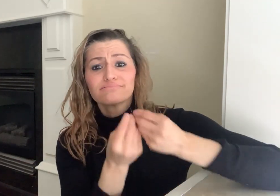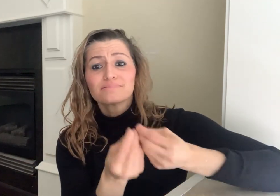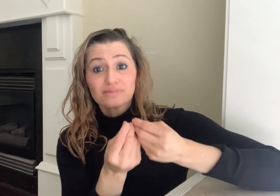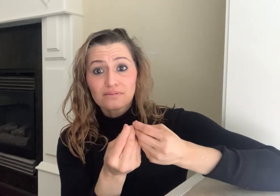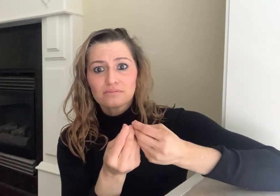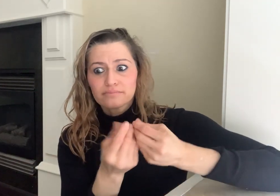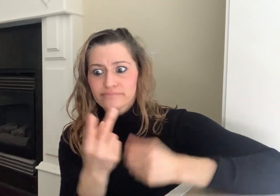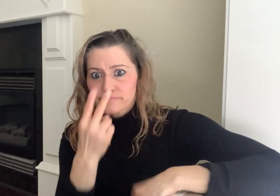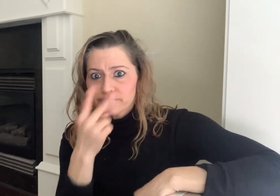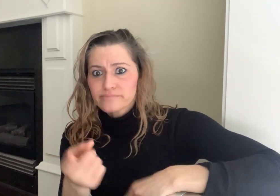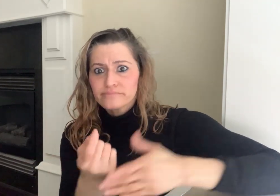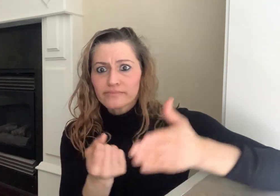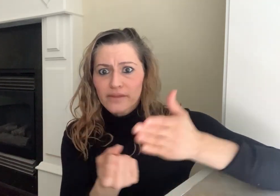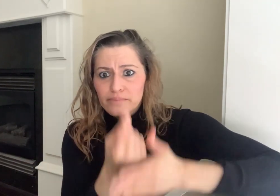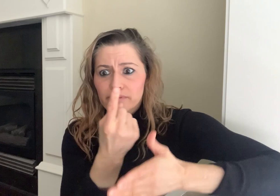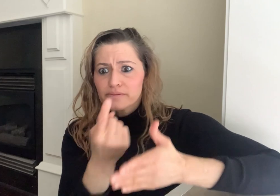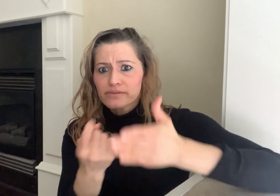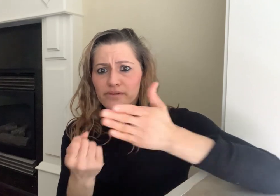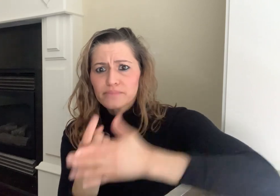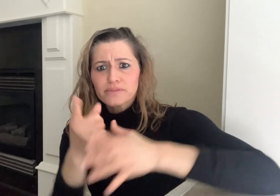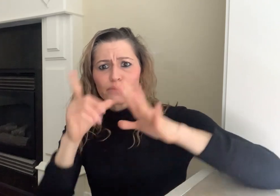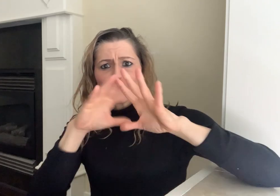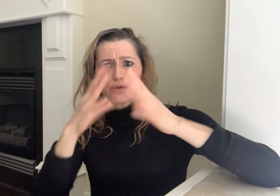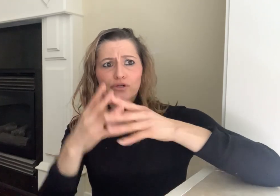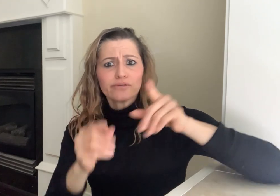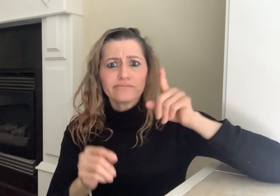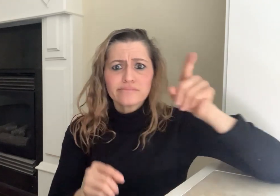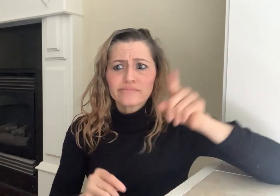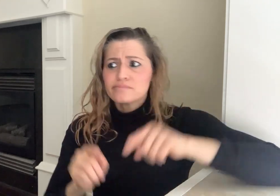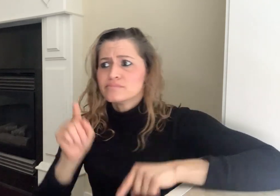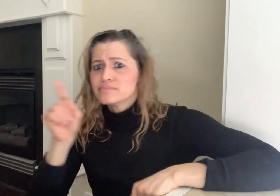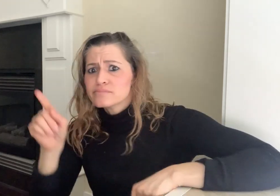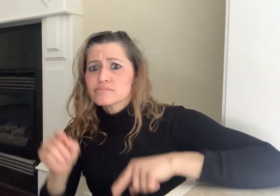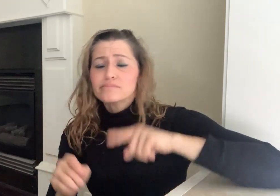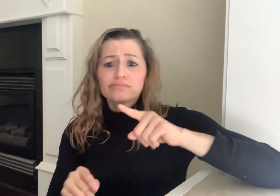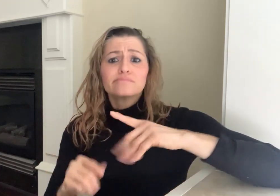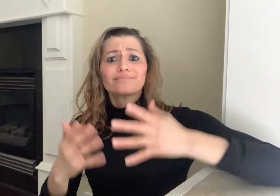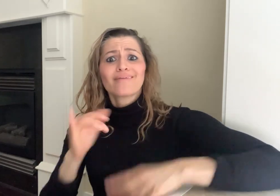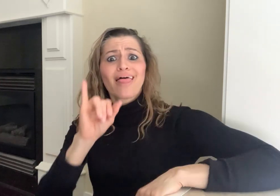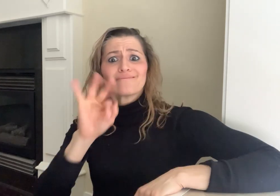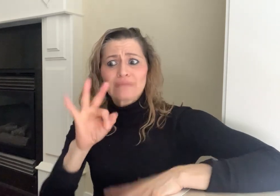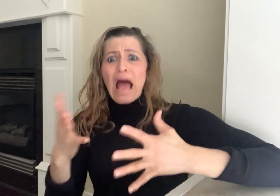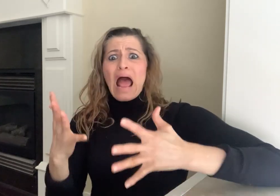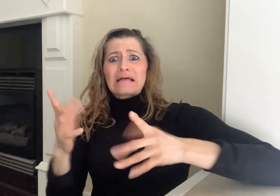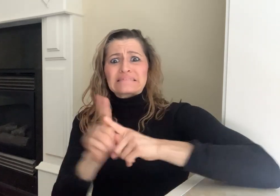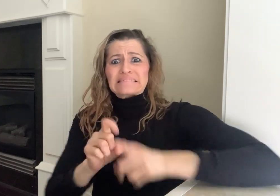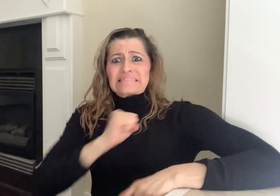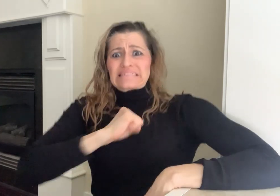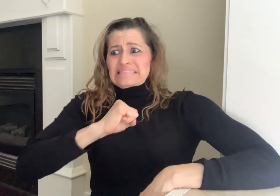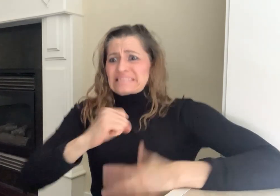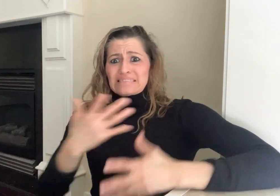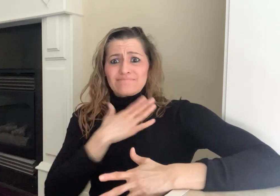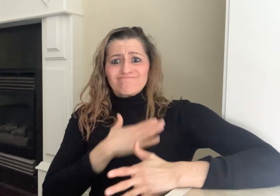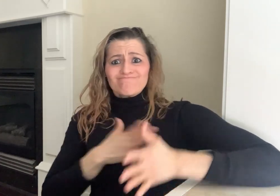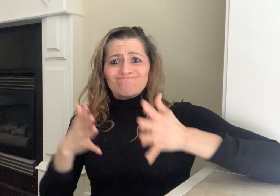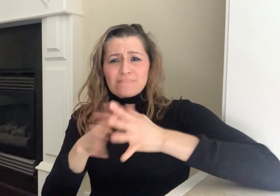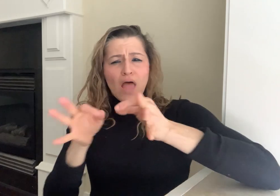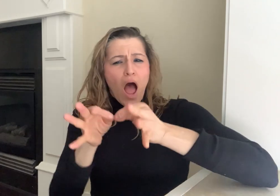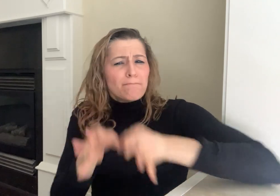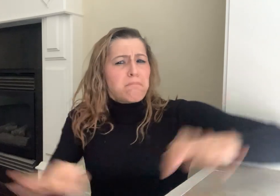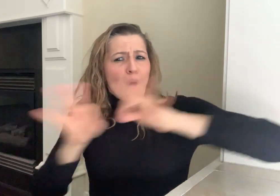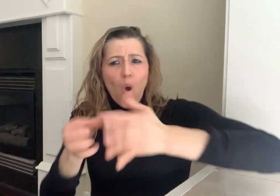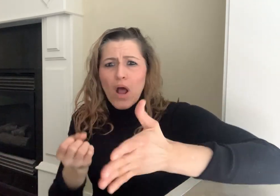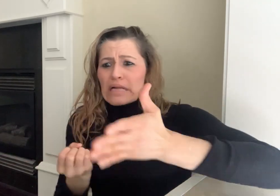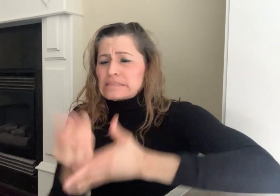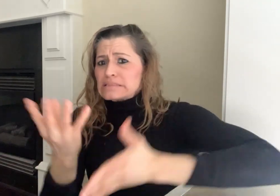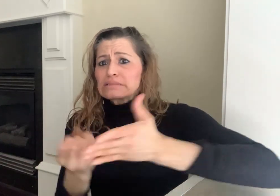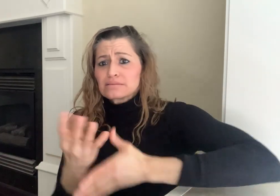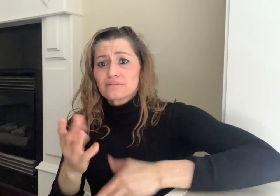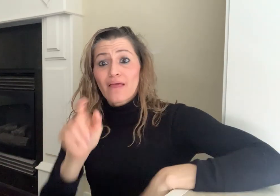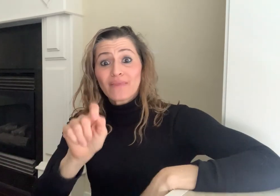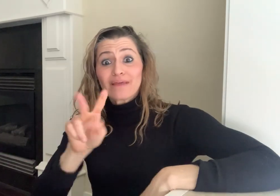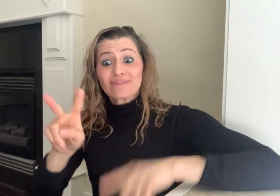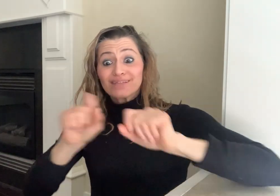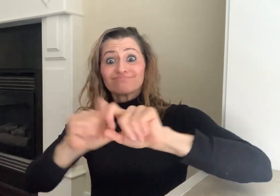or interpreters are not shown during emergency TV news